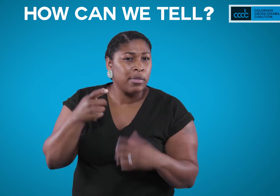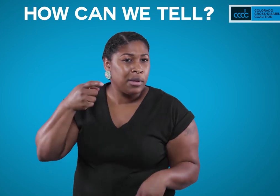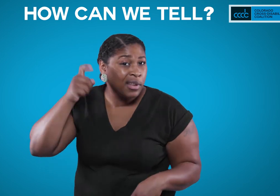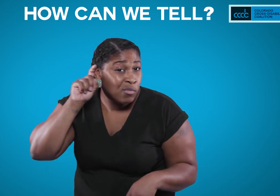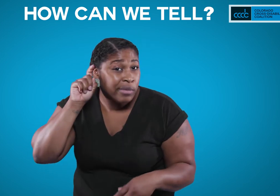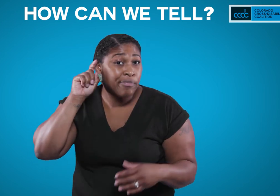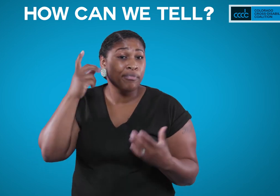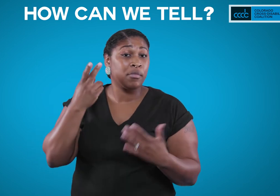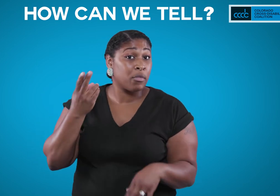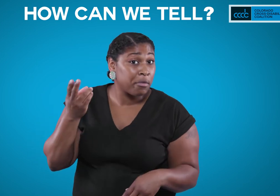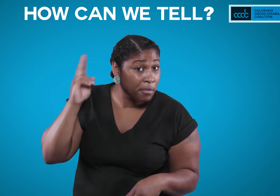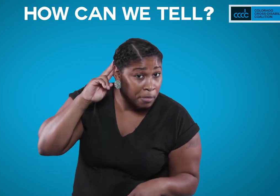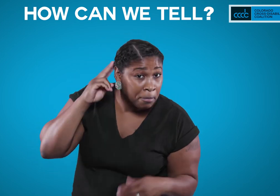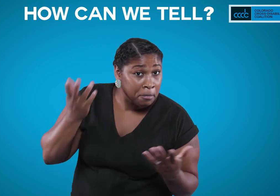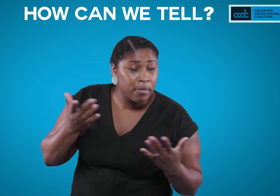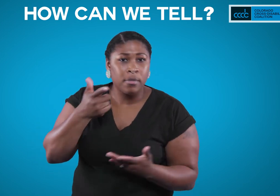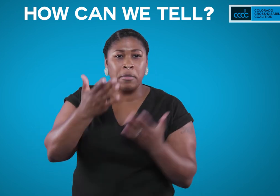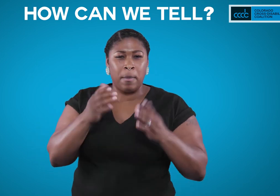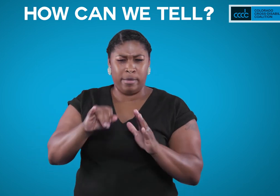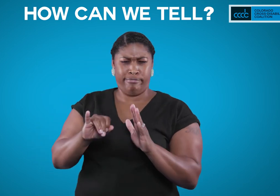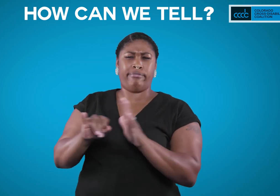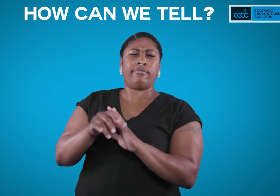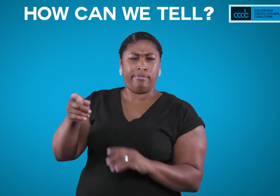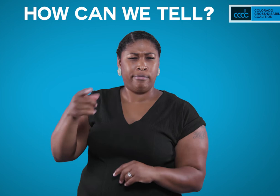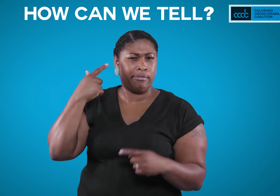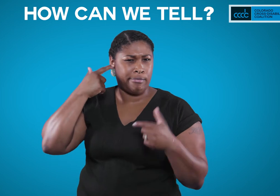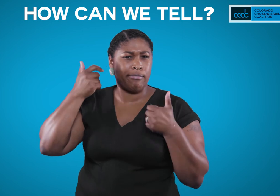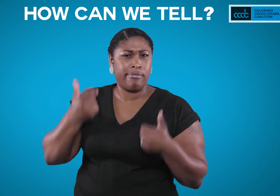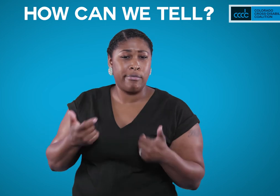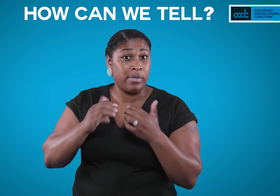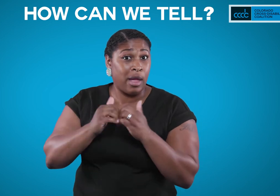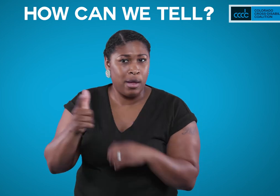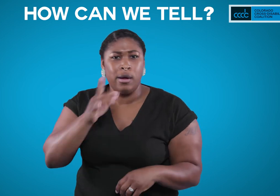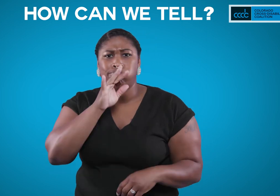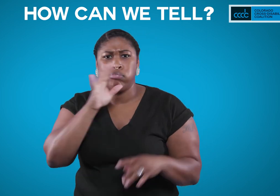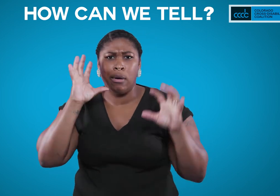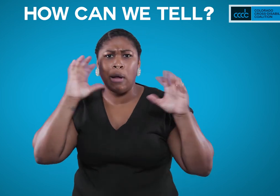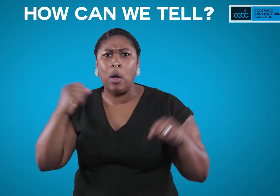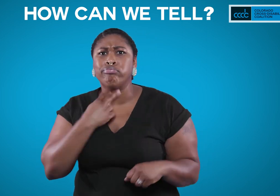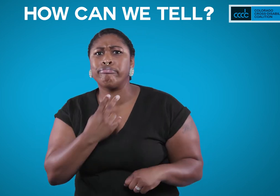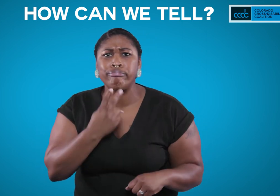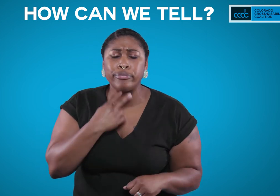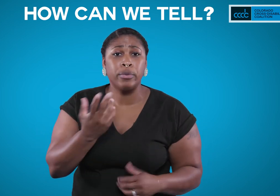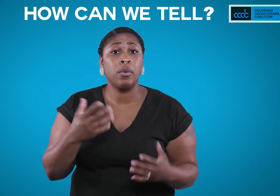by using hearing aids or the cochlear implant. Often you can tell they have hearing loss when they speak louder than normal